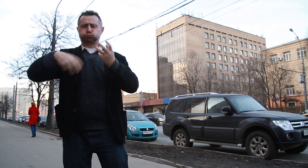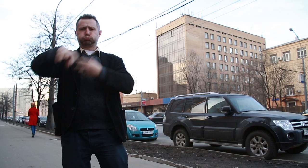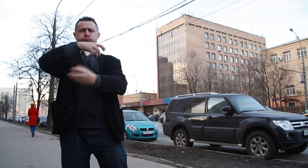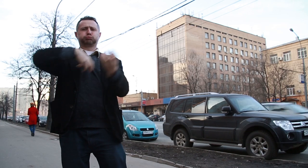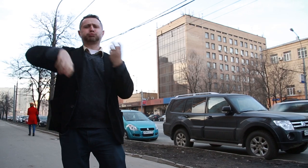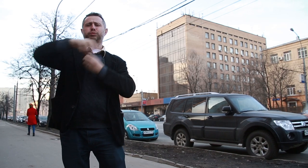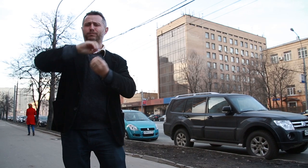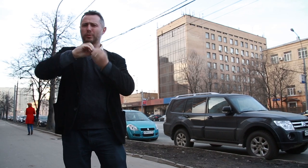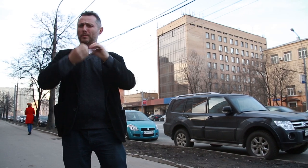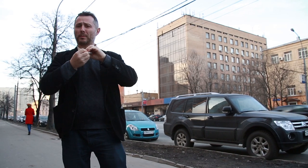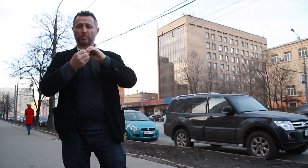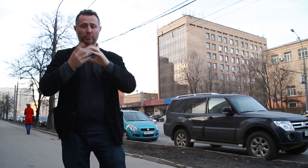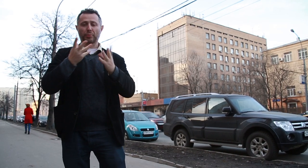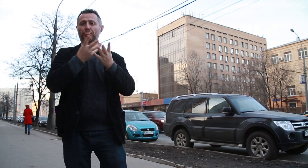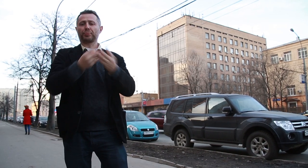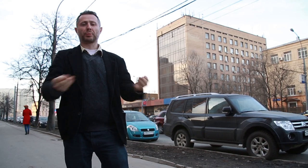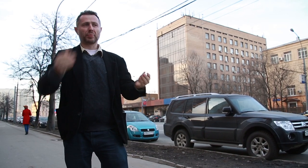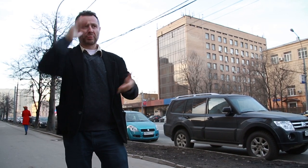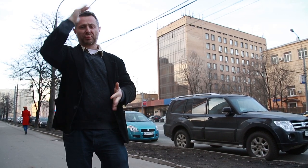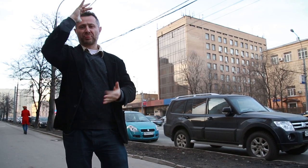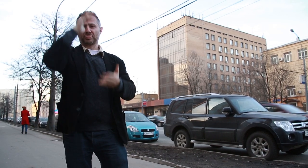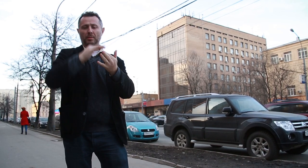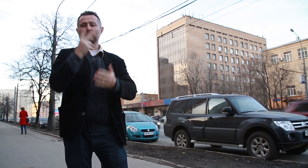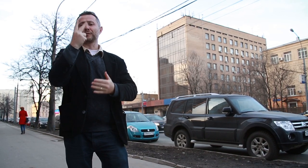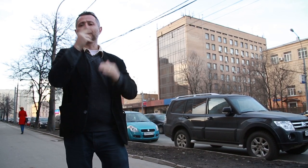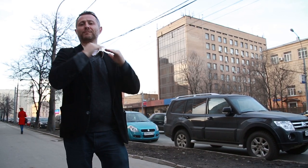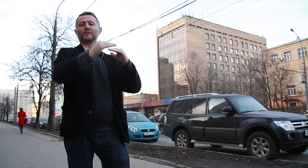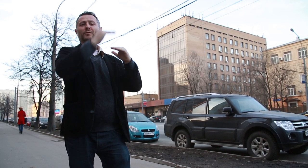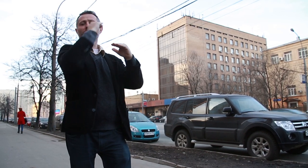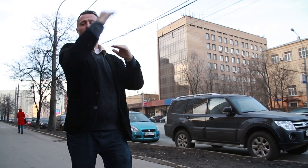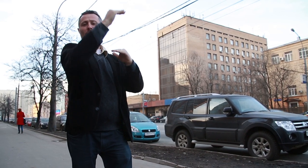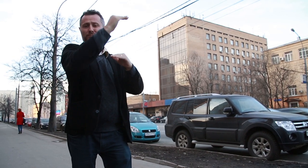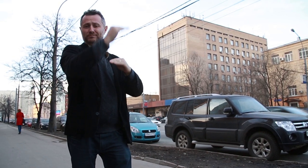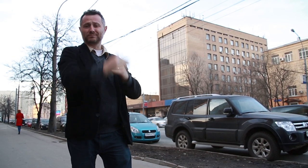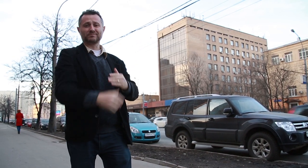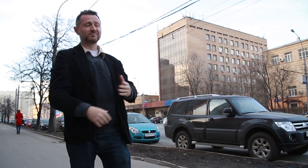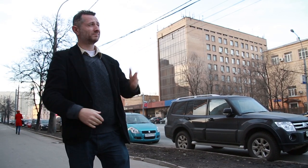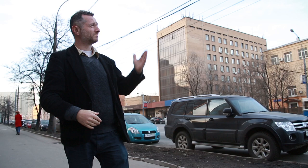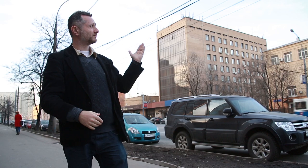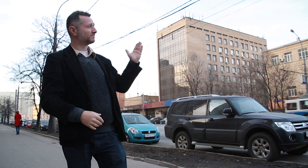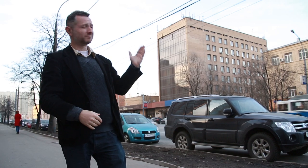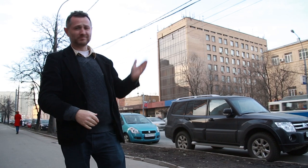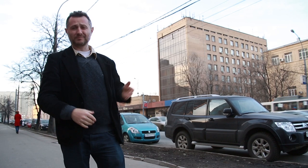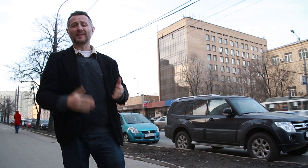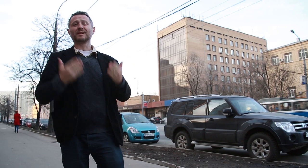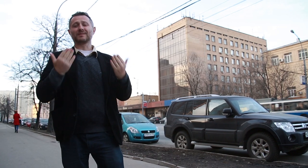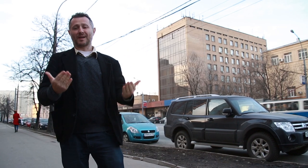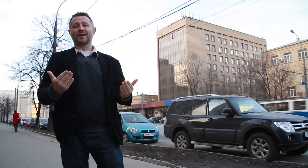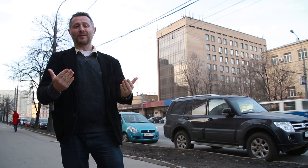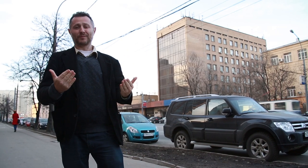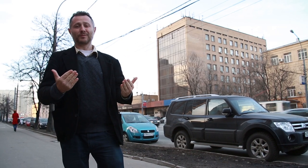having eight floors to two floors. Now, the office of Deaf sports is in another building